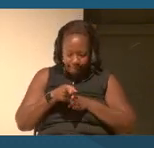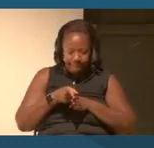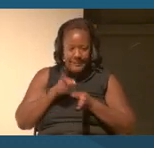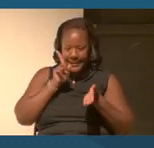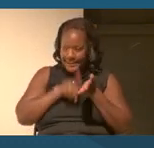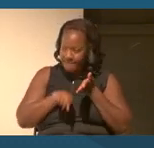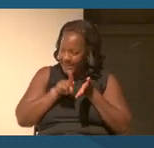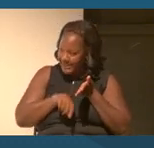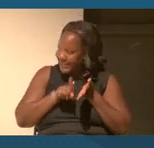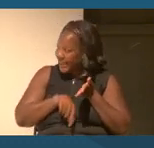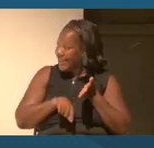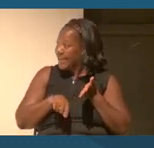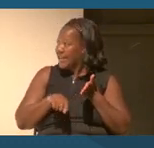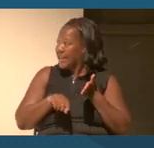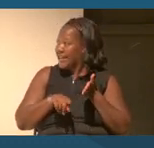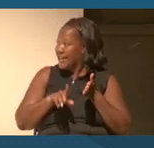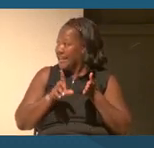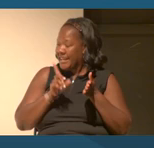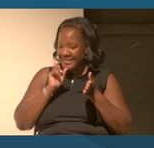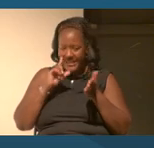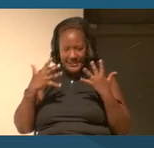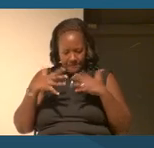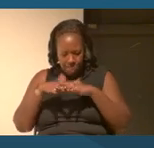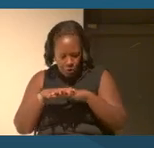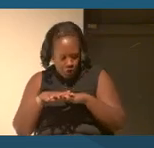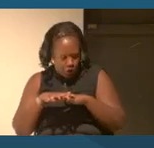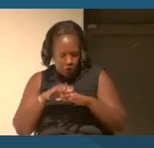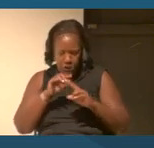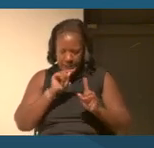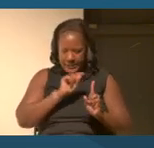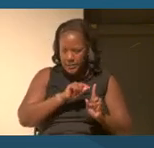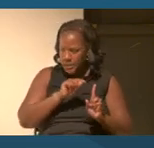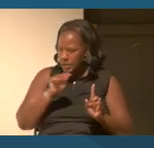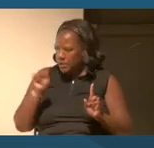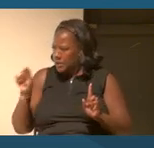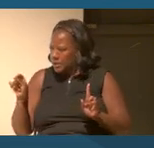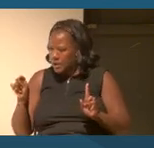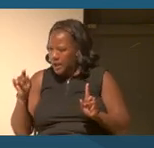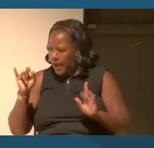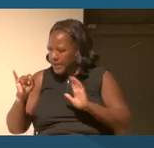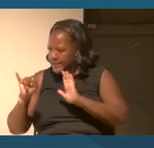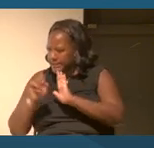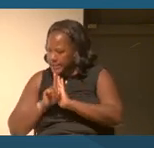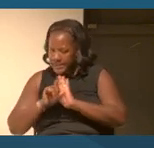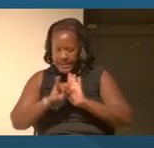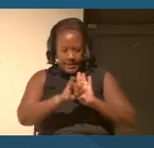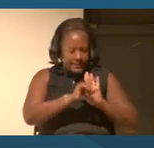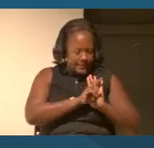these cleavages, these mergers, these are these areas of identity and definition and